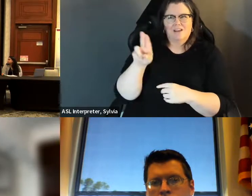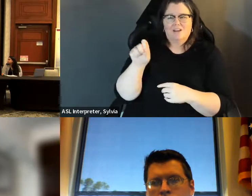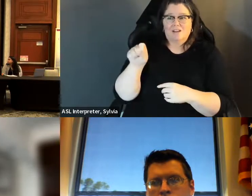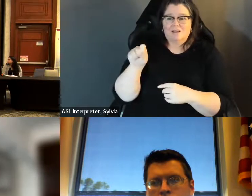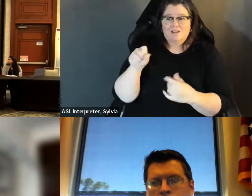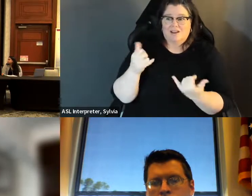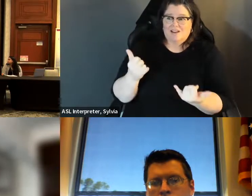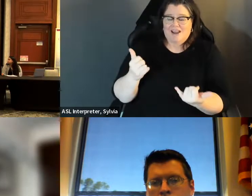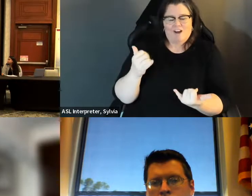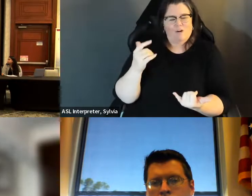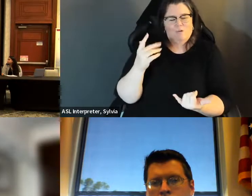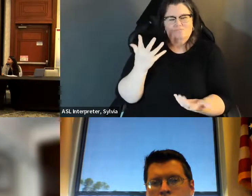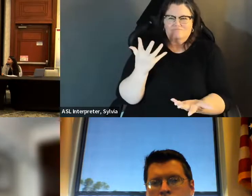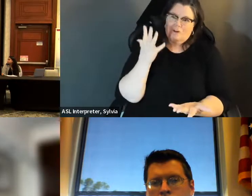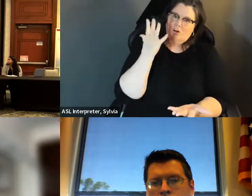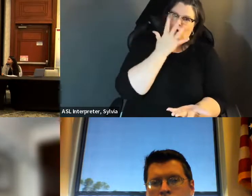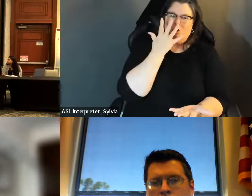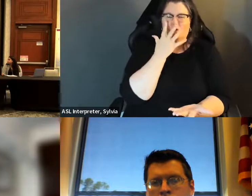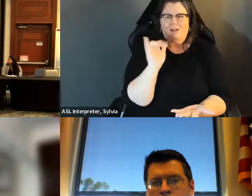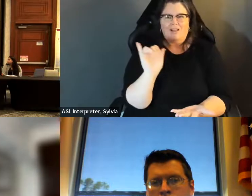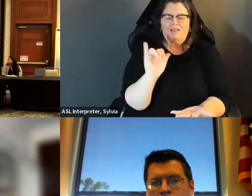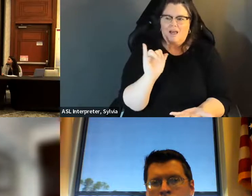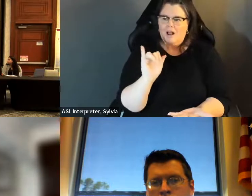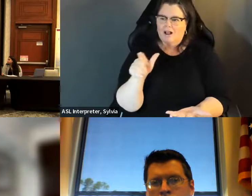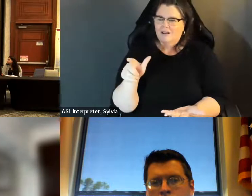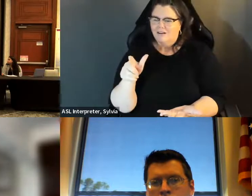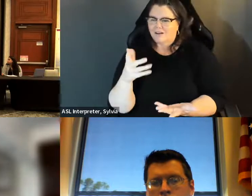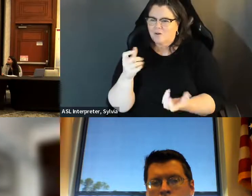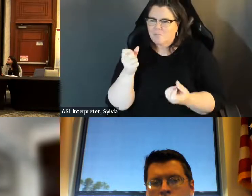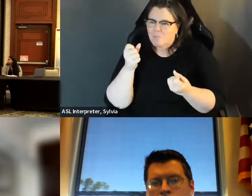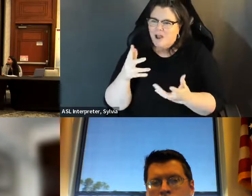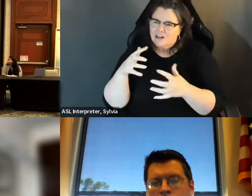collision where we are increasingly a country of old